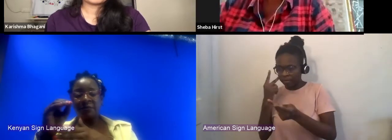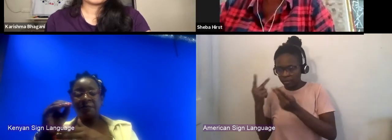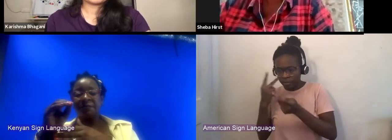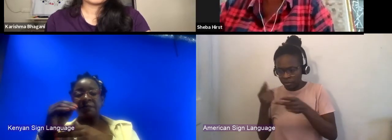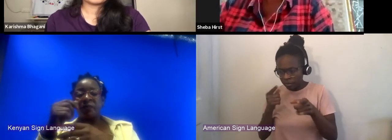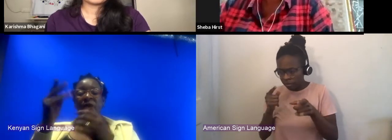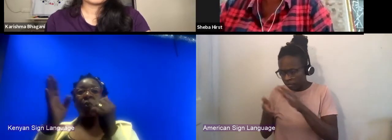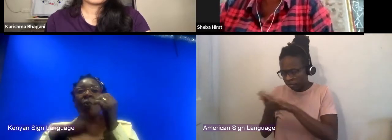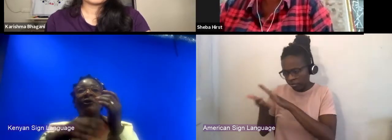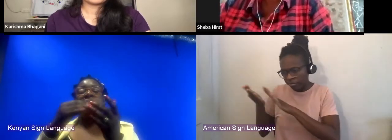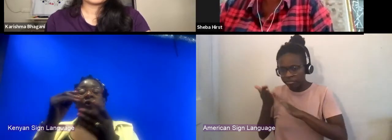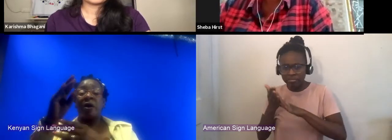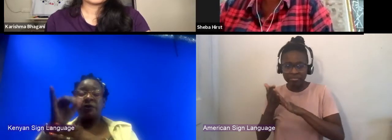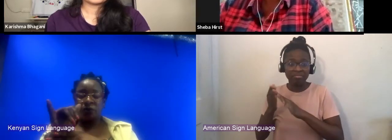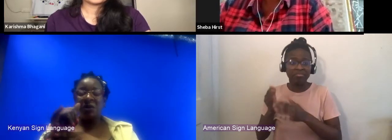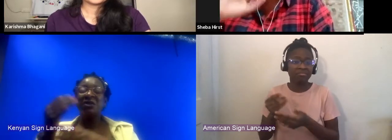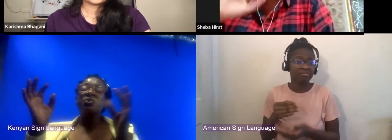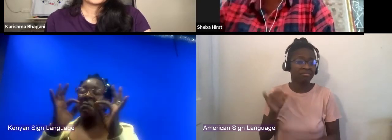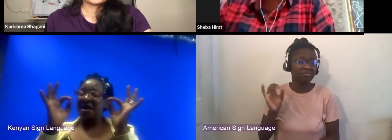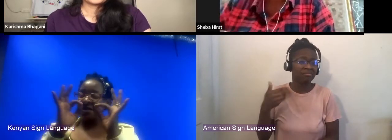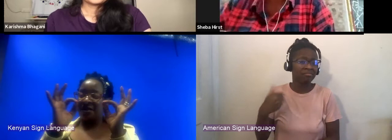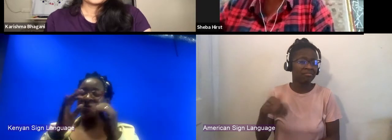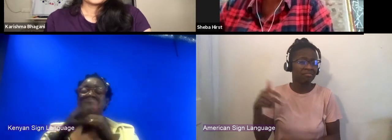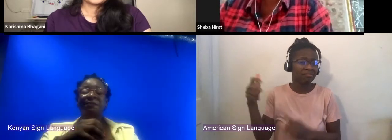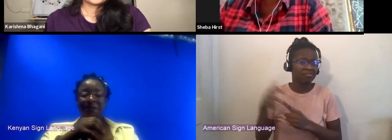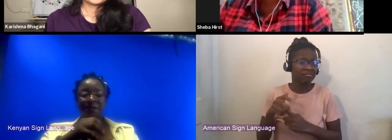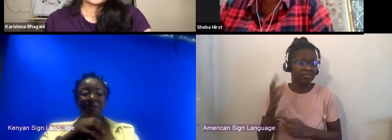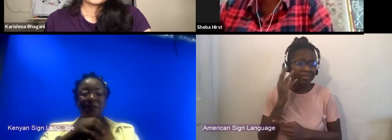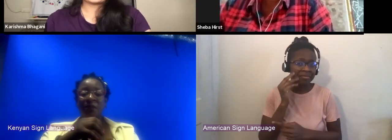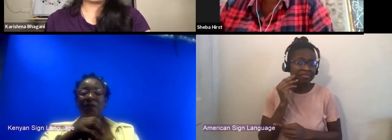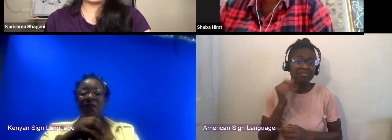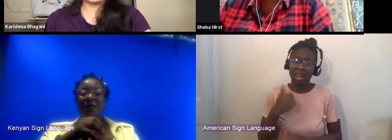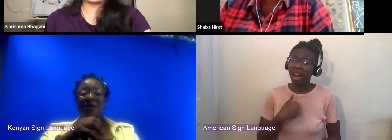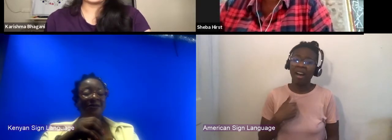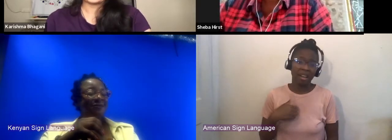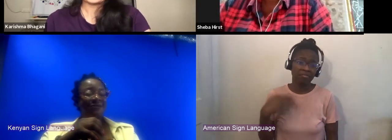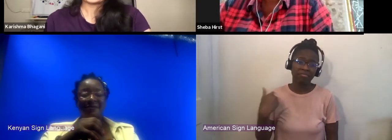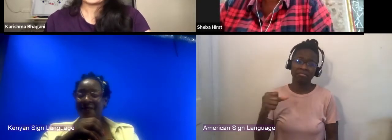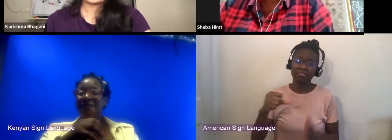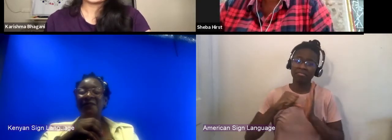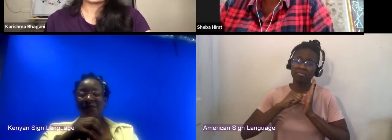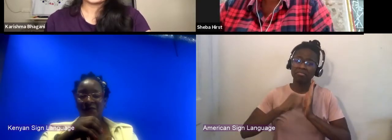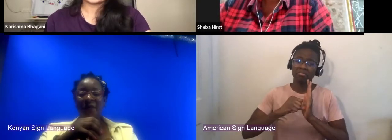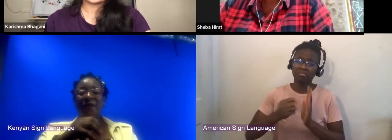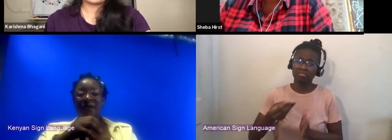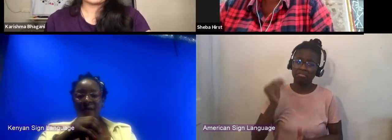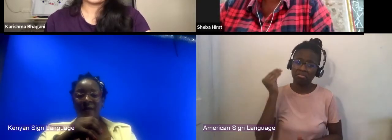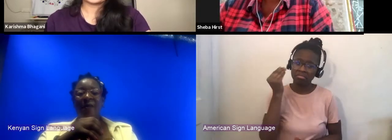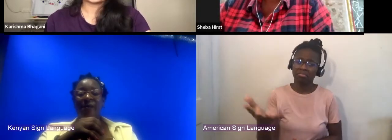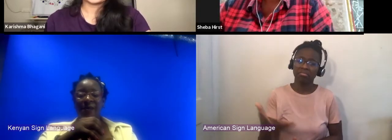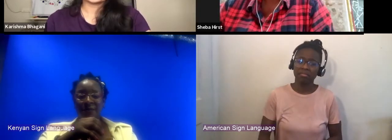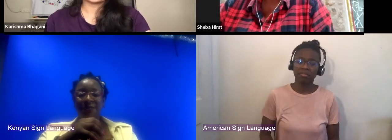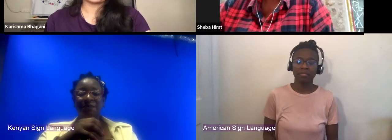It was amazing. Yeah. I can't recommend it enough. (chuckles) Yeah. That sounds like such a wonderful exchange as well.